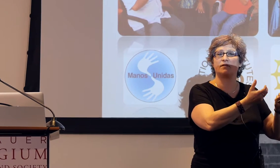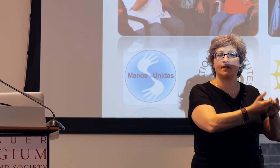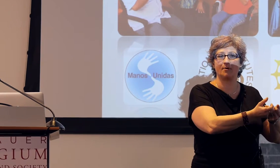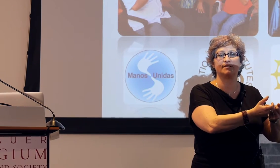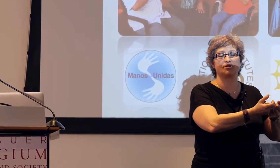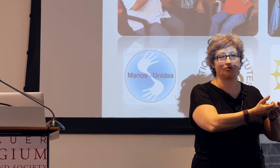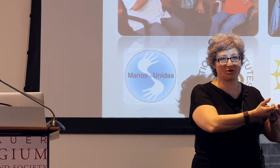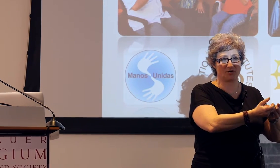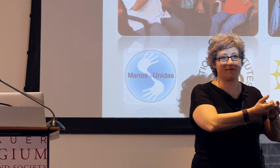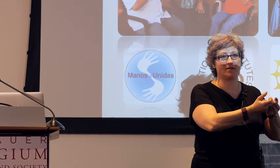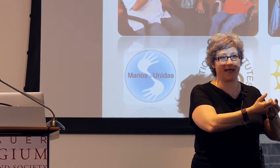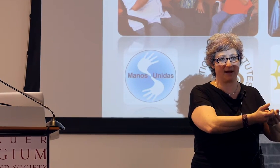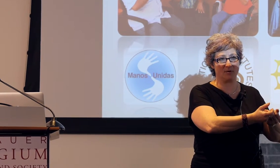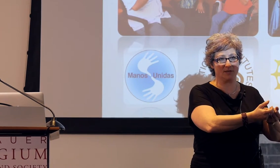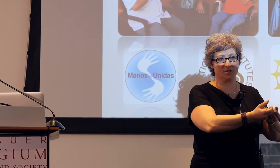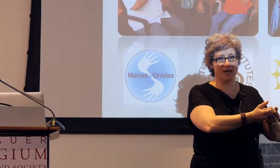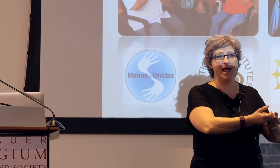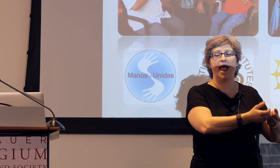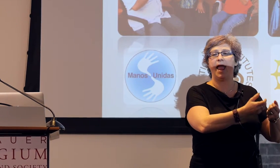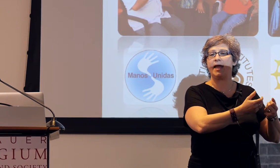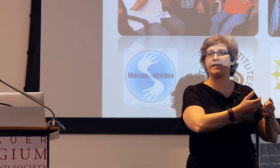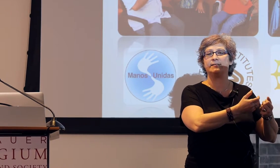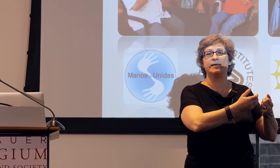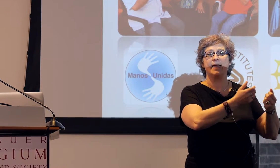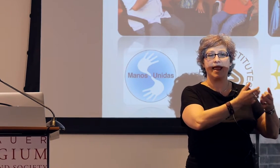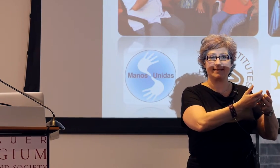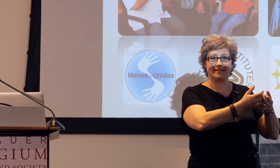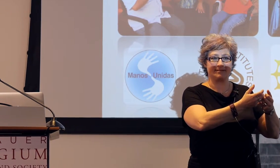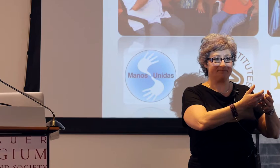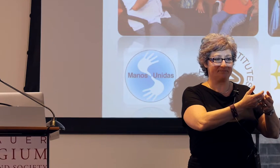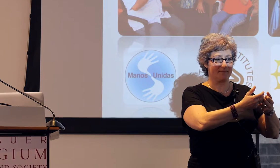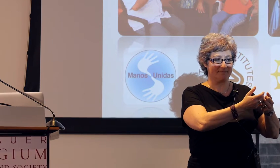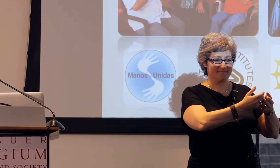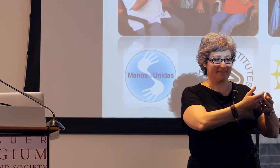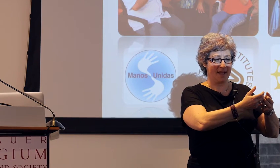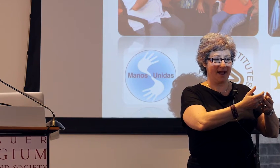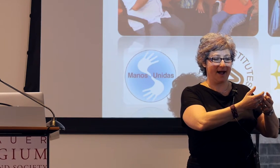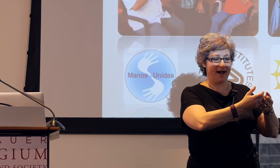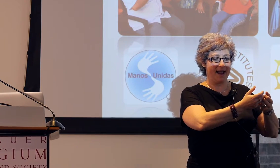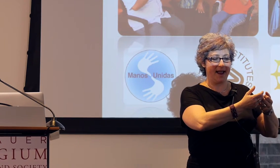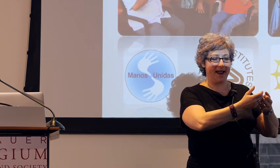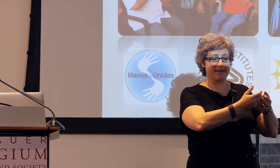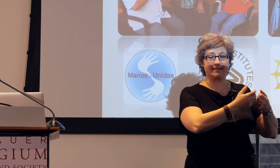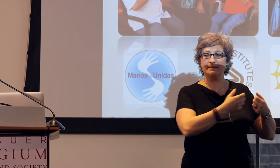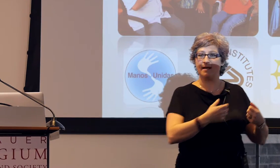of the linguistic structure of the language and it's not a basic sort of basic thing